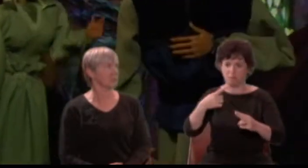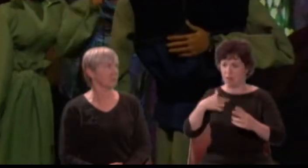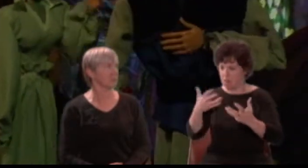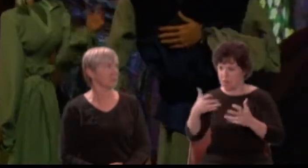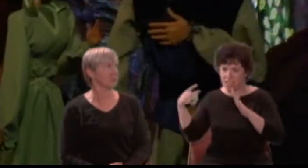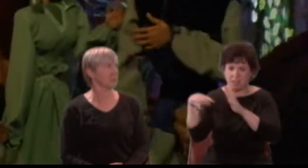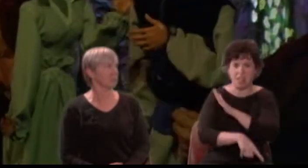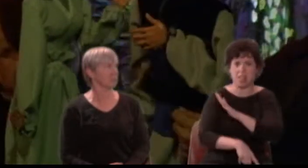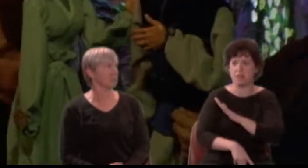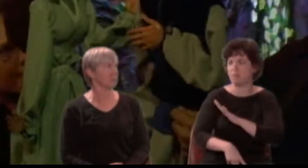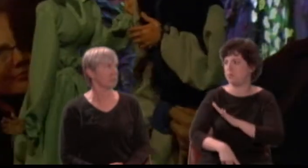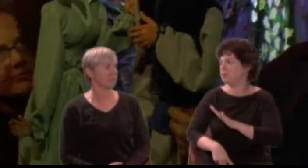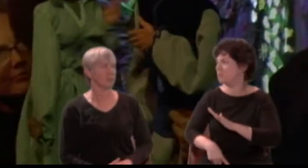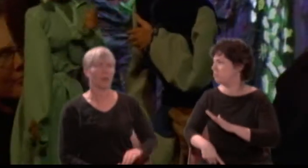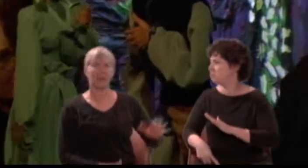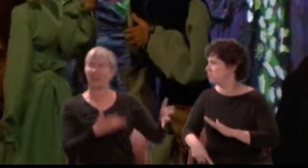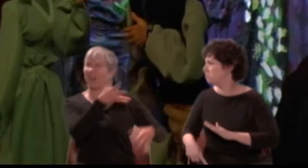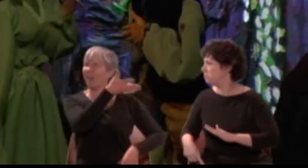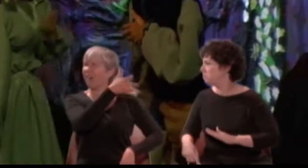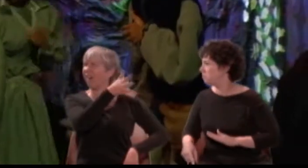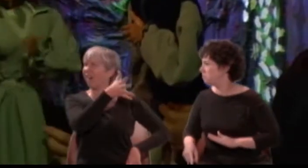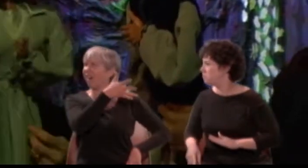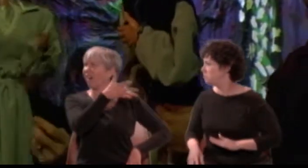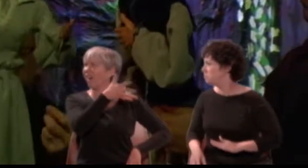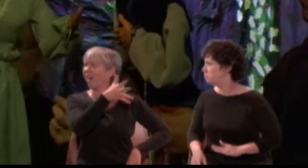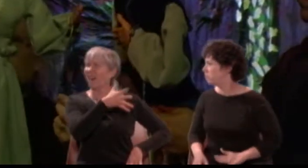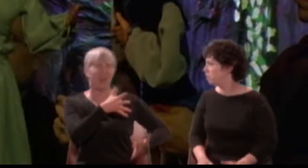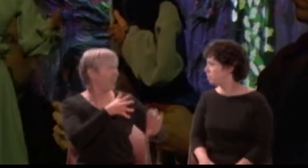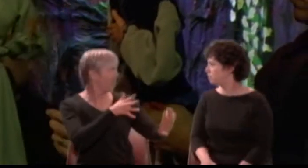Helena: Do not say so, Lysander, say not so.